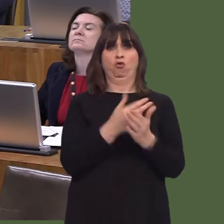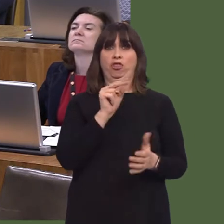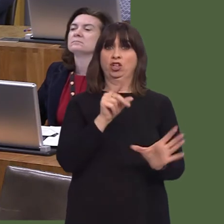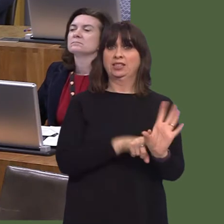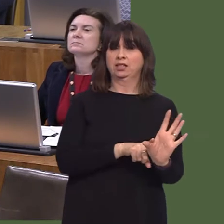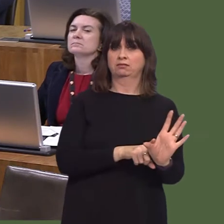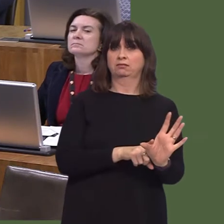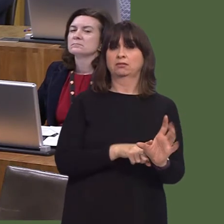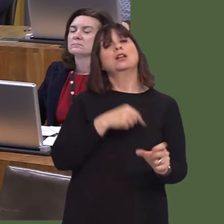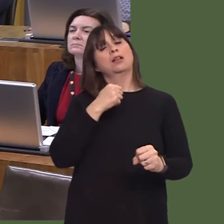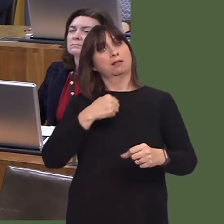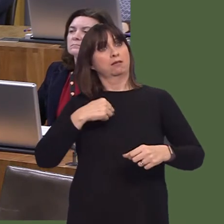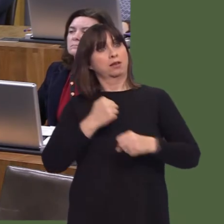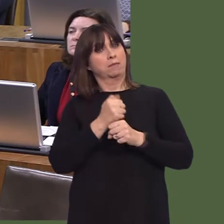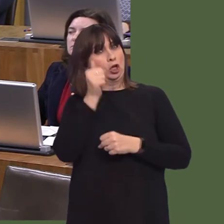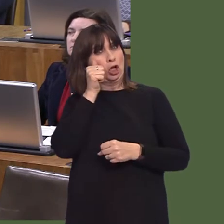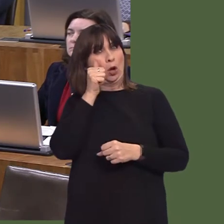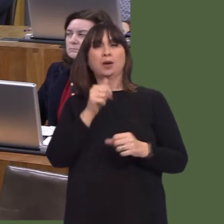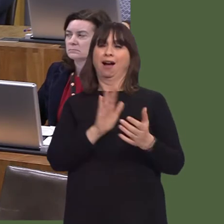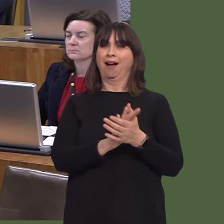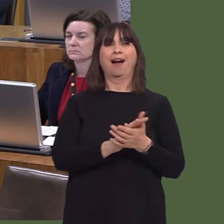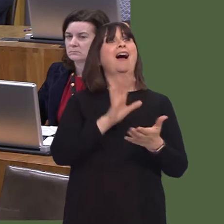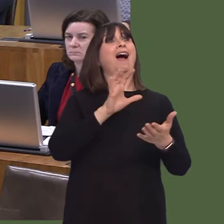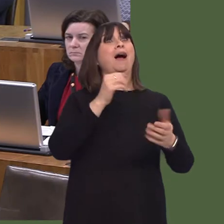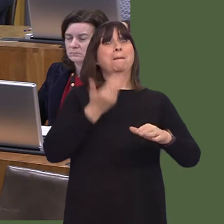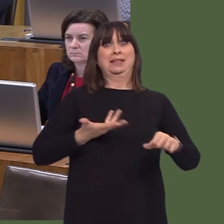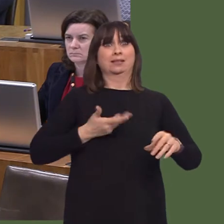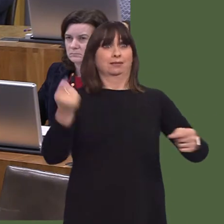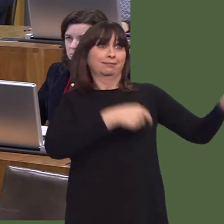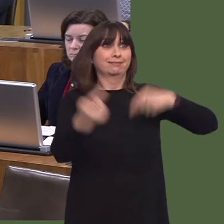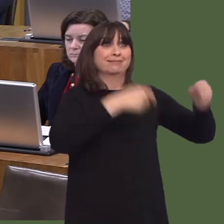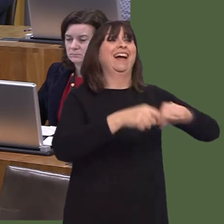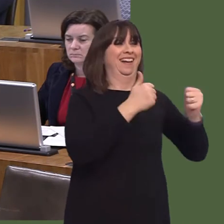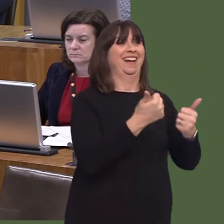It's true to say that in Ireland, where they've been for much longer than in Wales, the credit